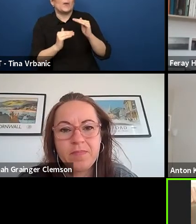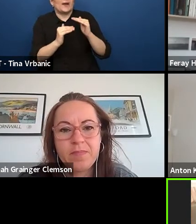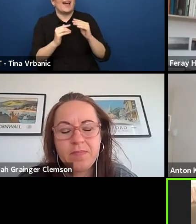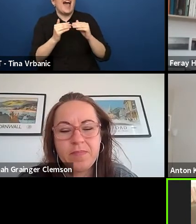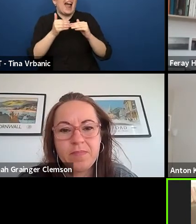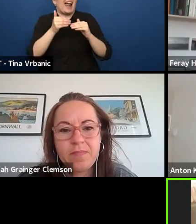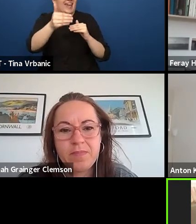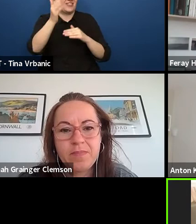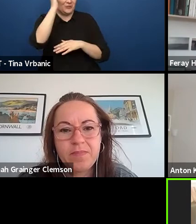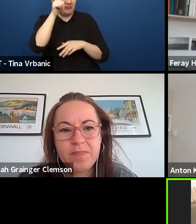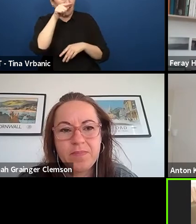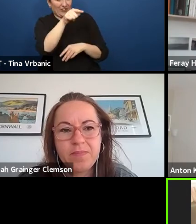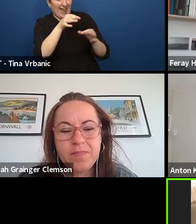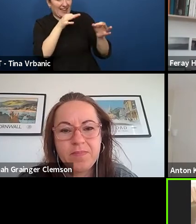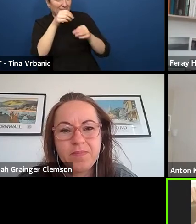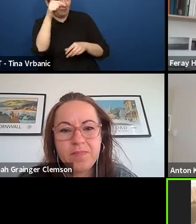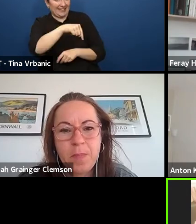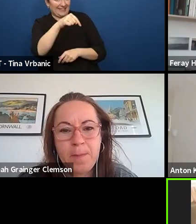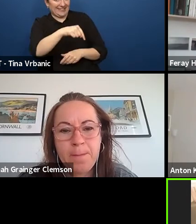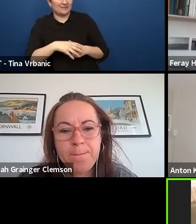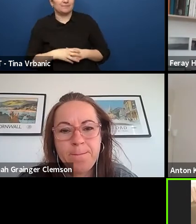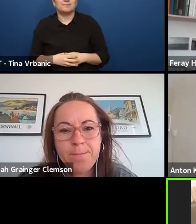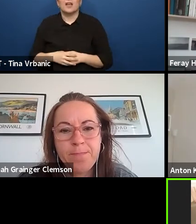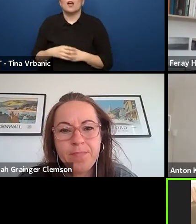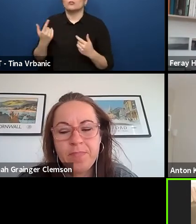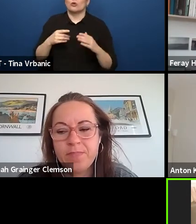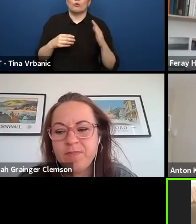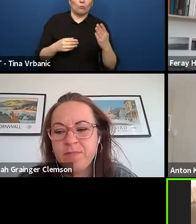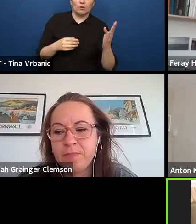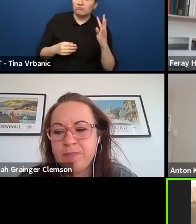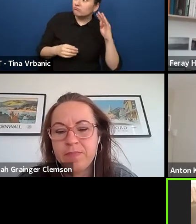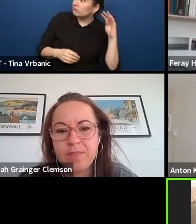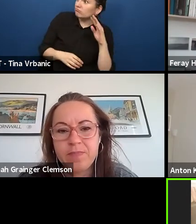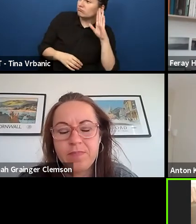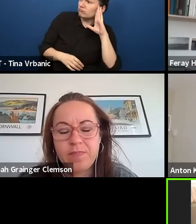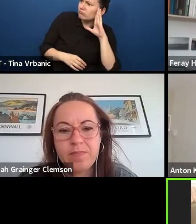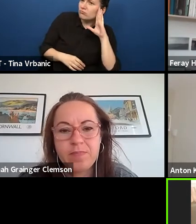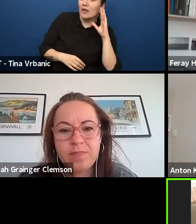and artist, producer to ask each other,